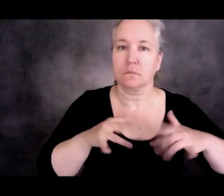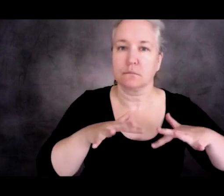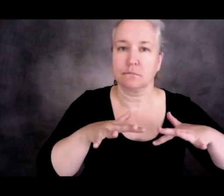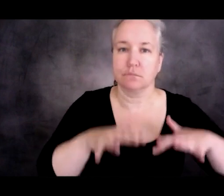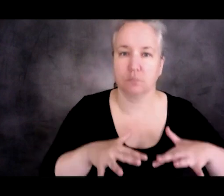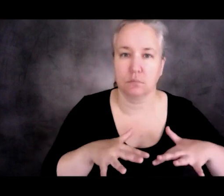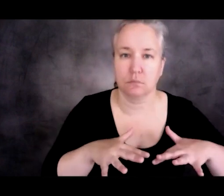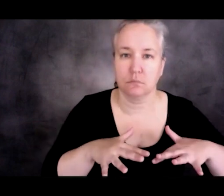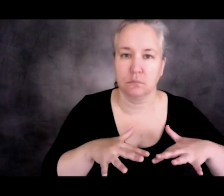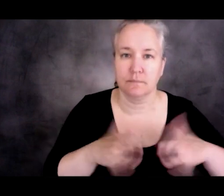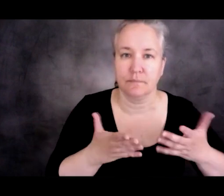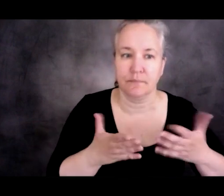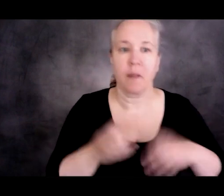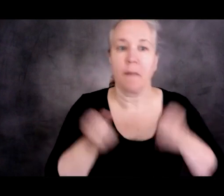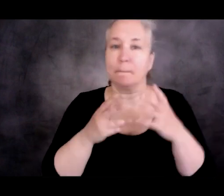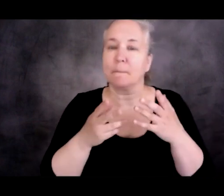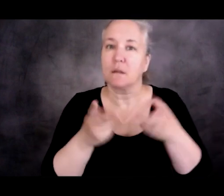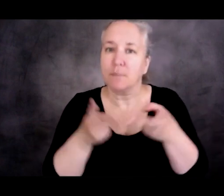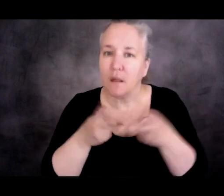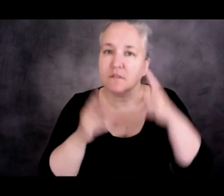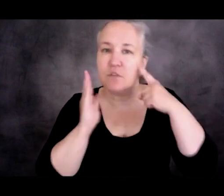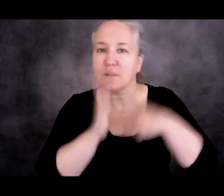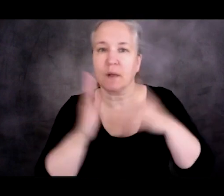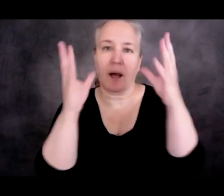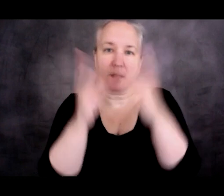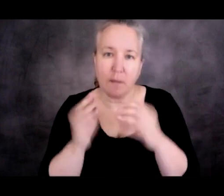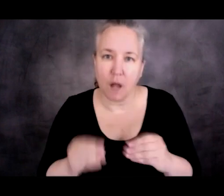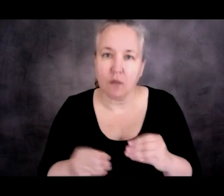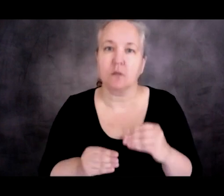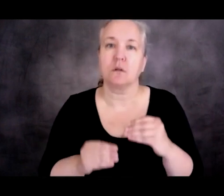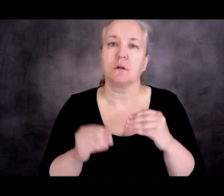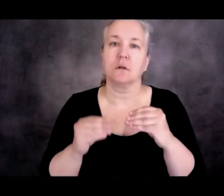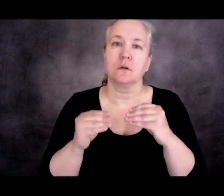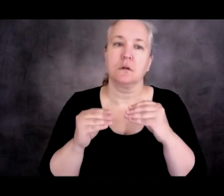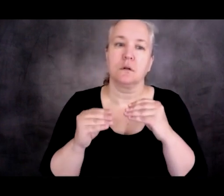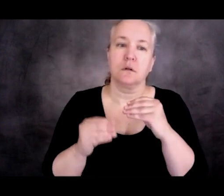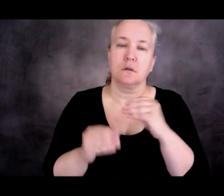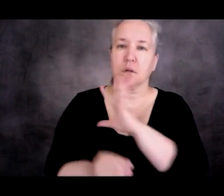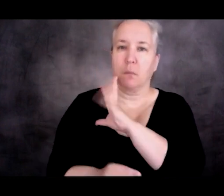And many of the places in, again, Lebanon, the Palestinian refugee camps, which